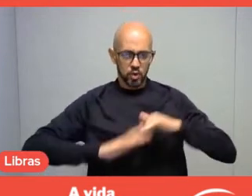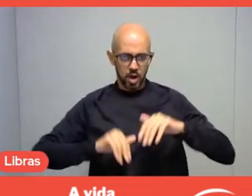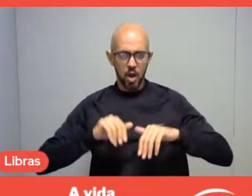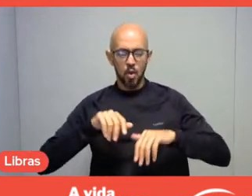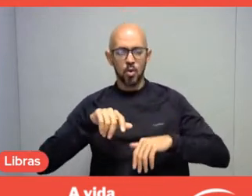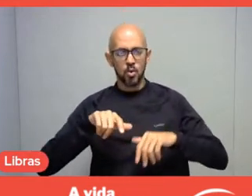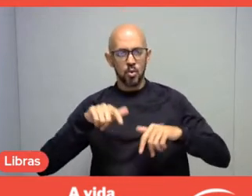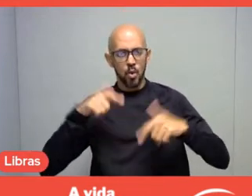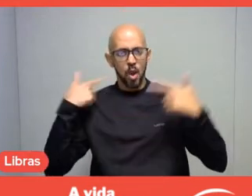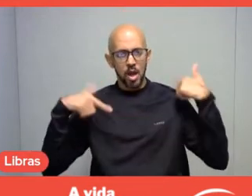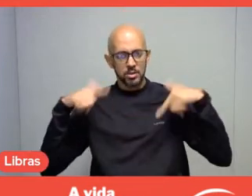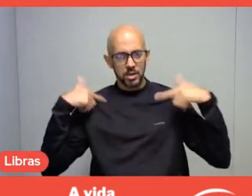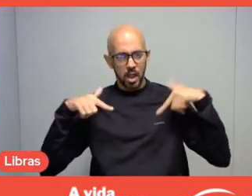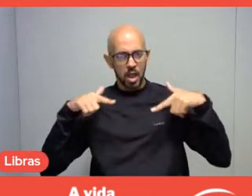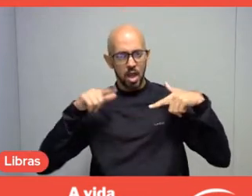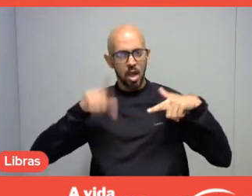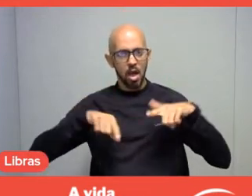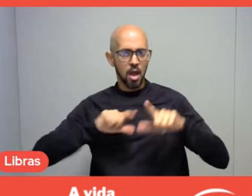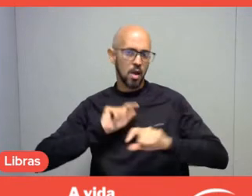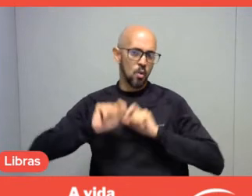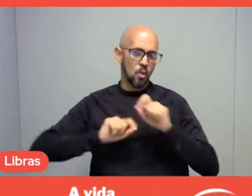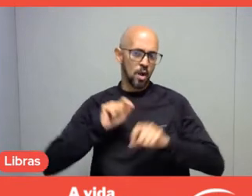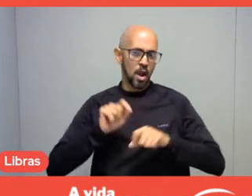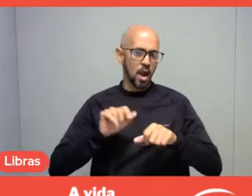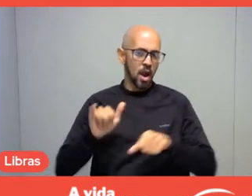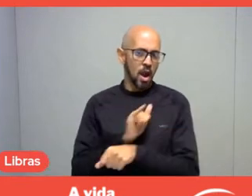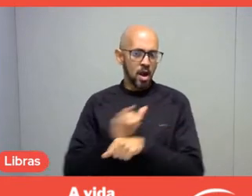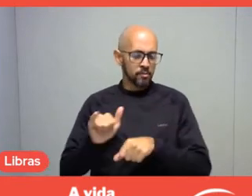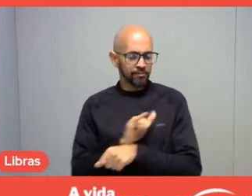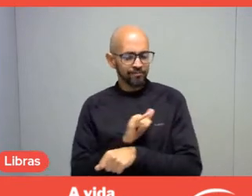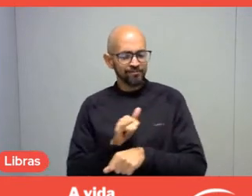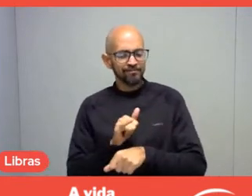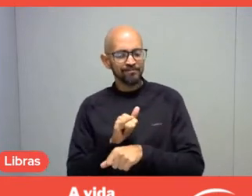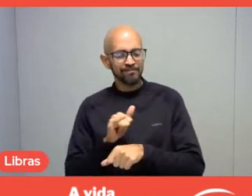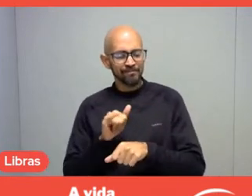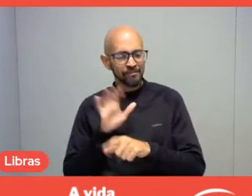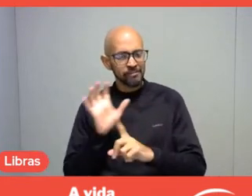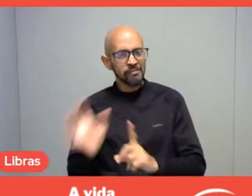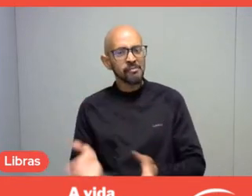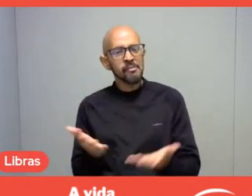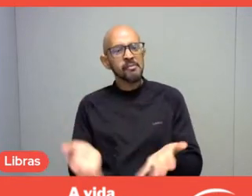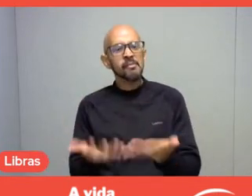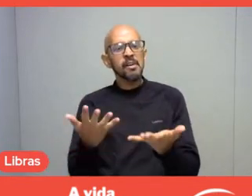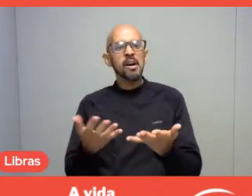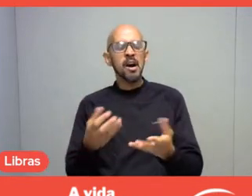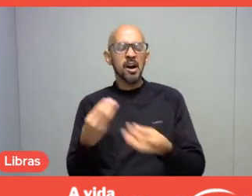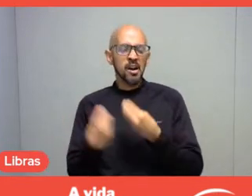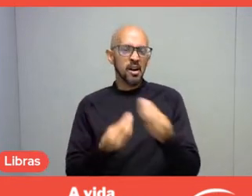an articulator, an influencer? Anyway, what's up to us?